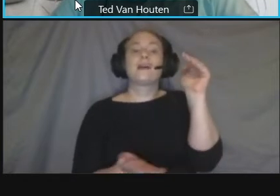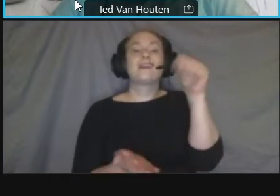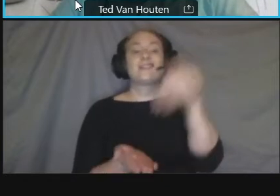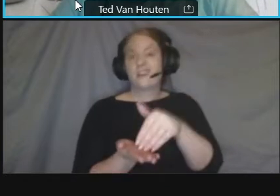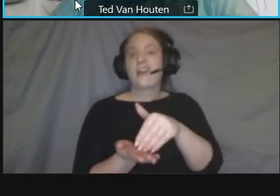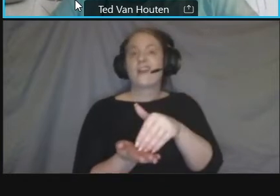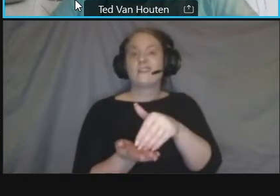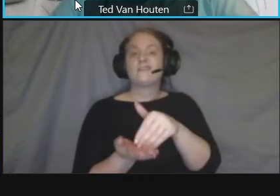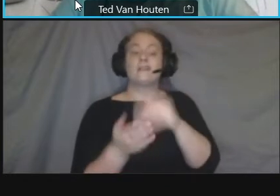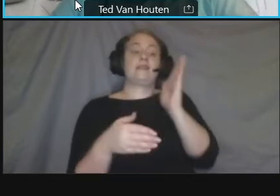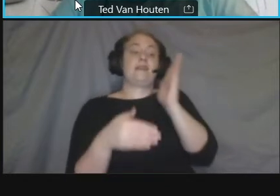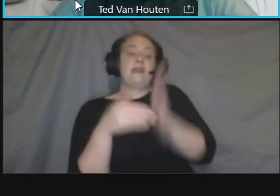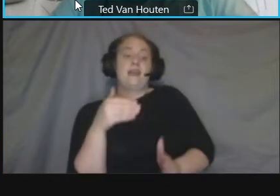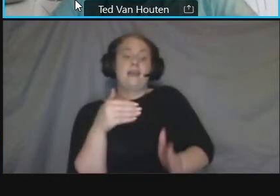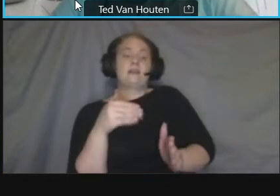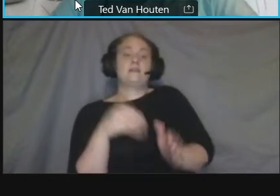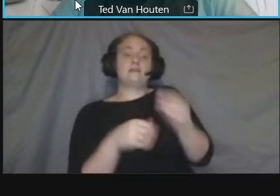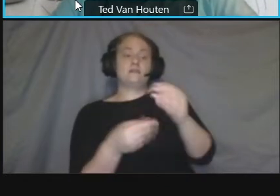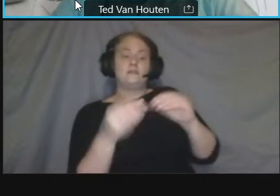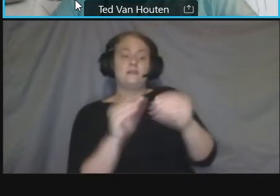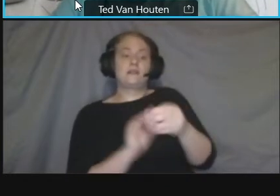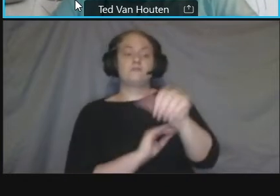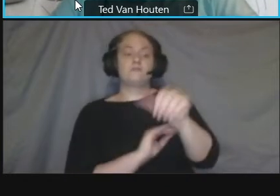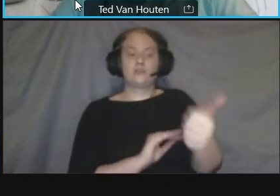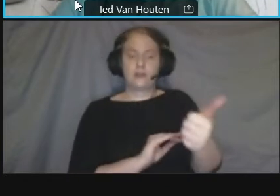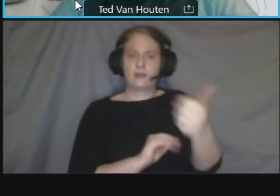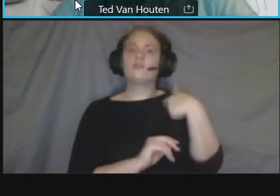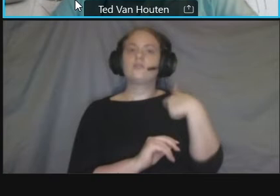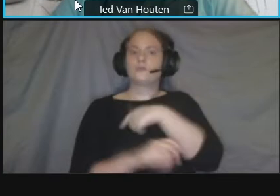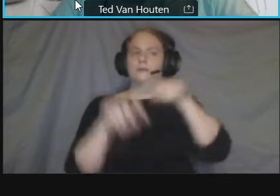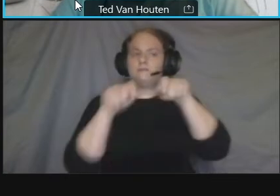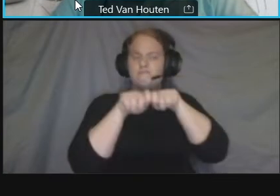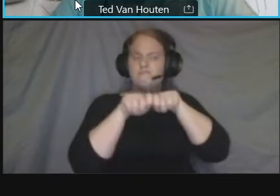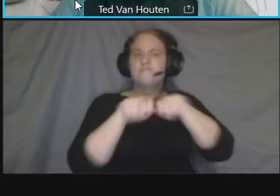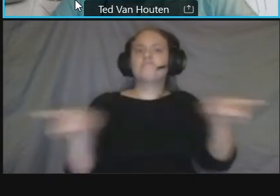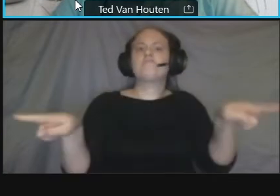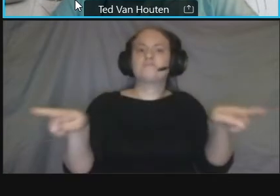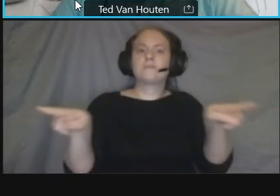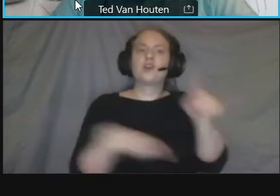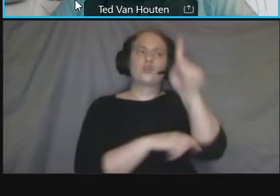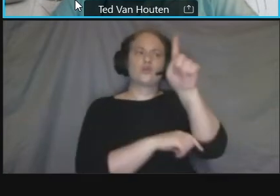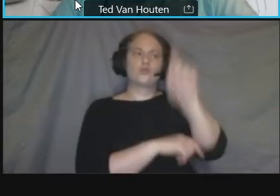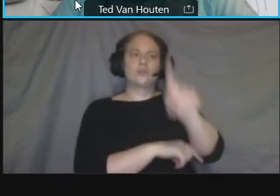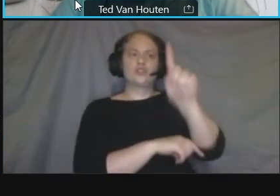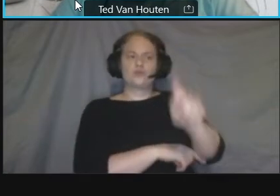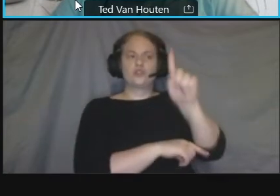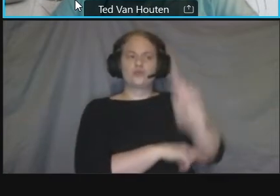we encourage you to fill it out it helps us to get data on who's attending our meetings and uh